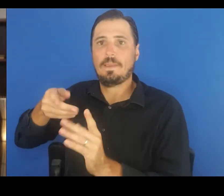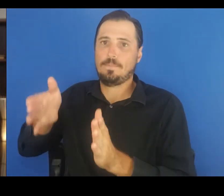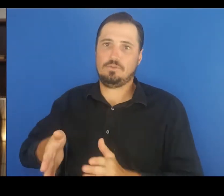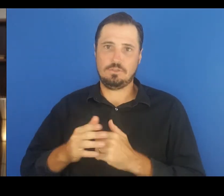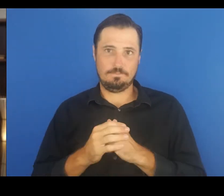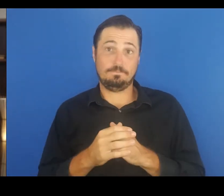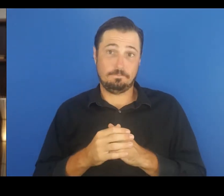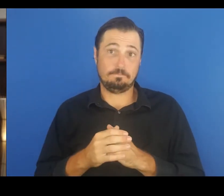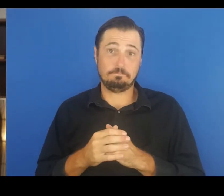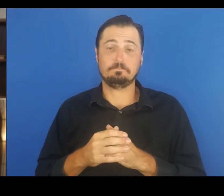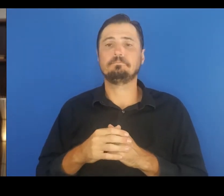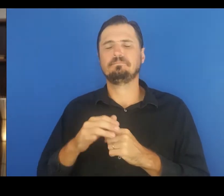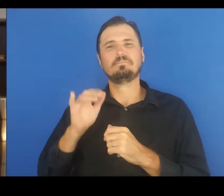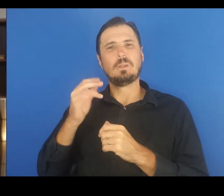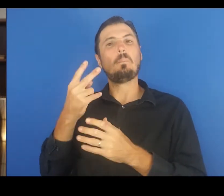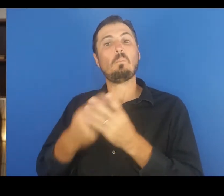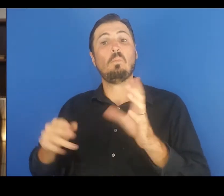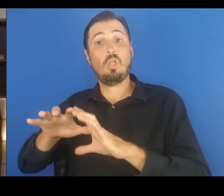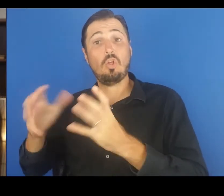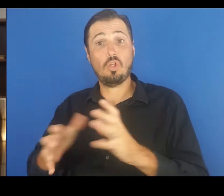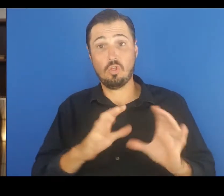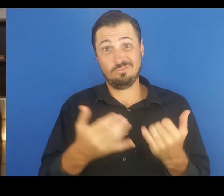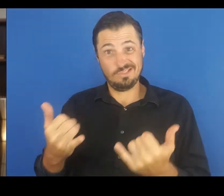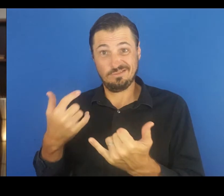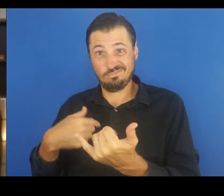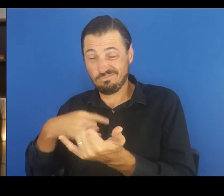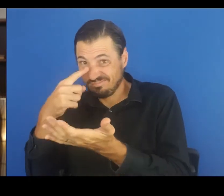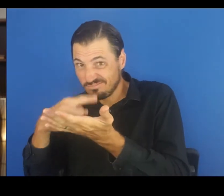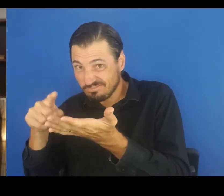exposure. The two clusters under investigation, include: